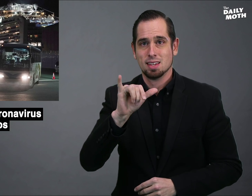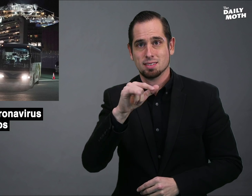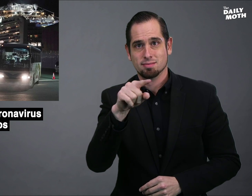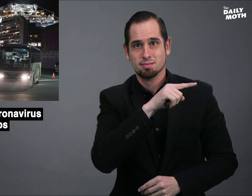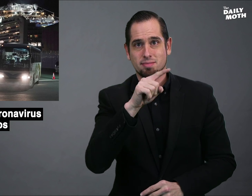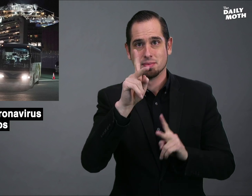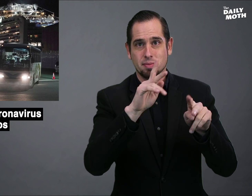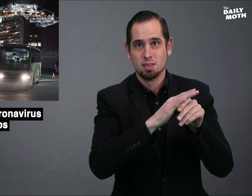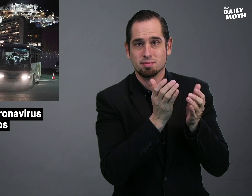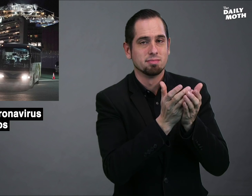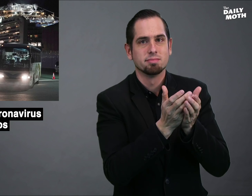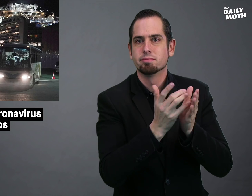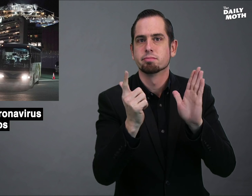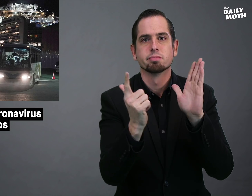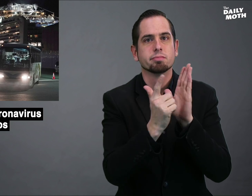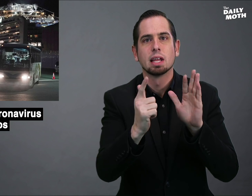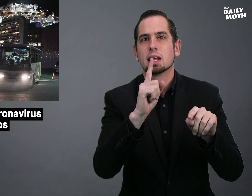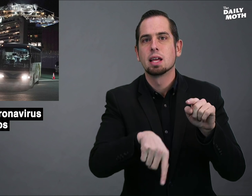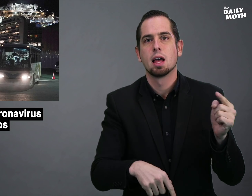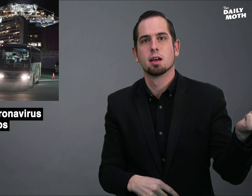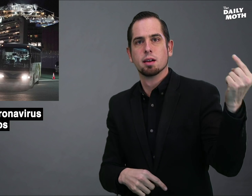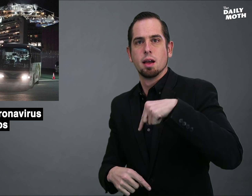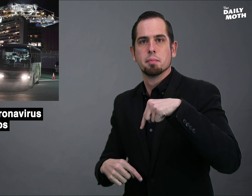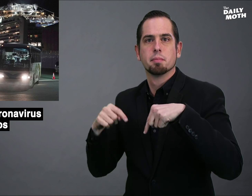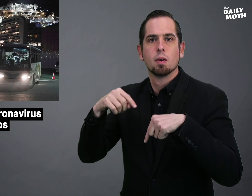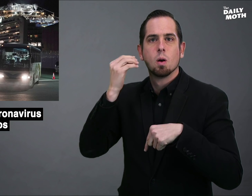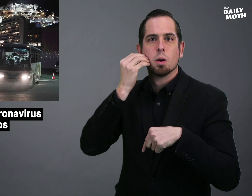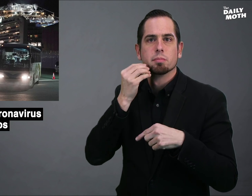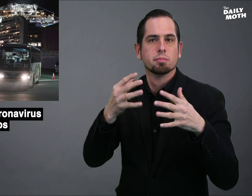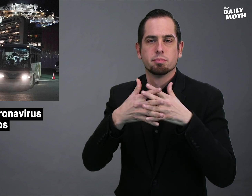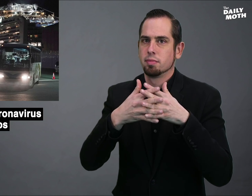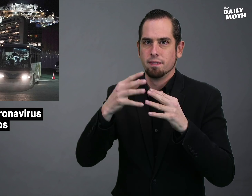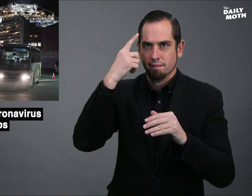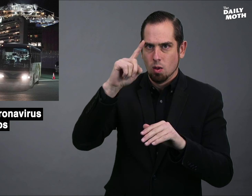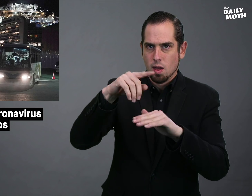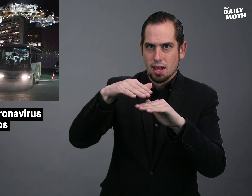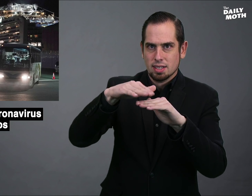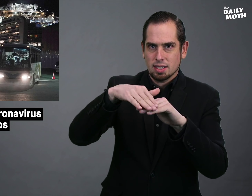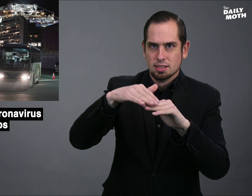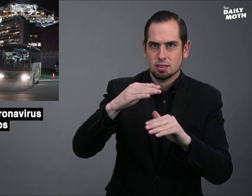they will not be allowed to return home for at least